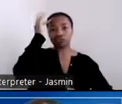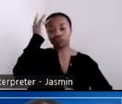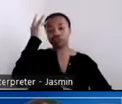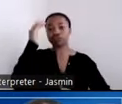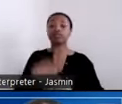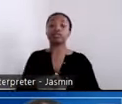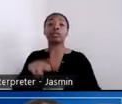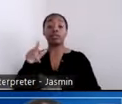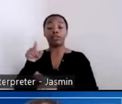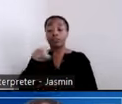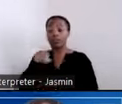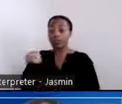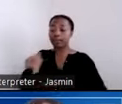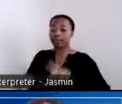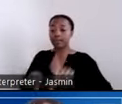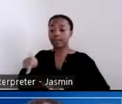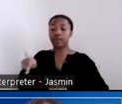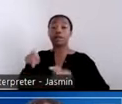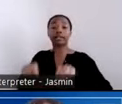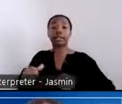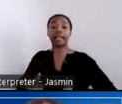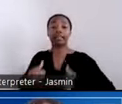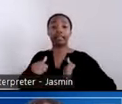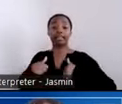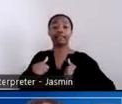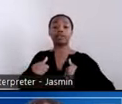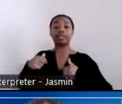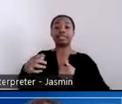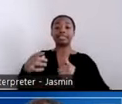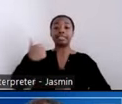directed lives, and strive to reach their full potential.